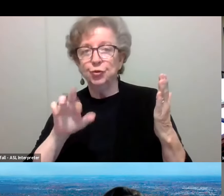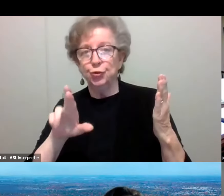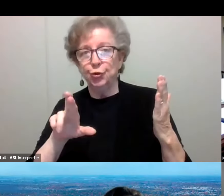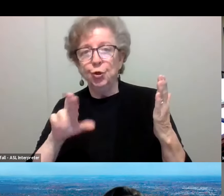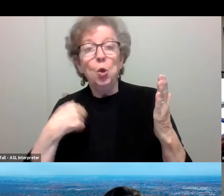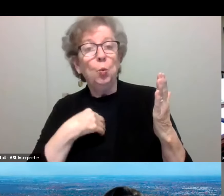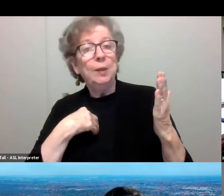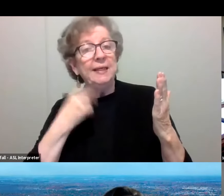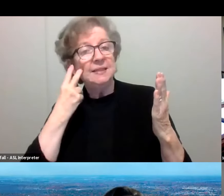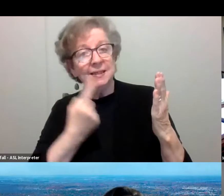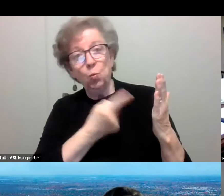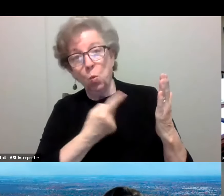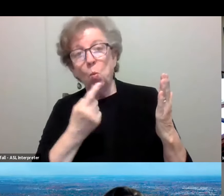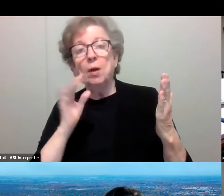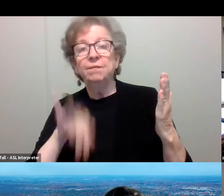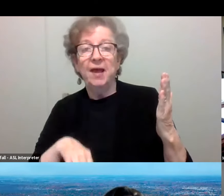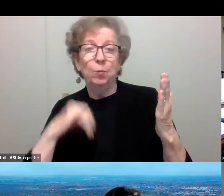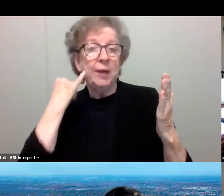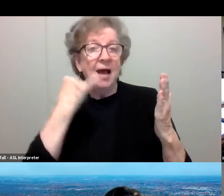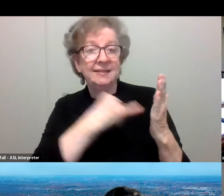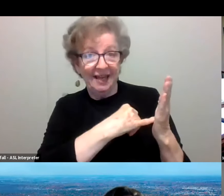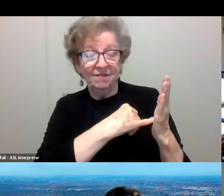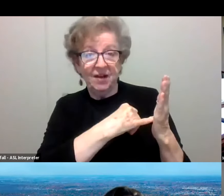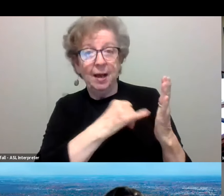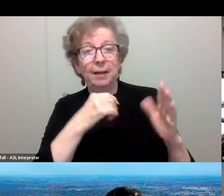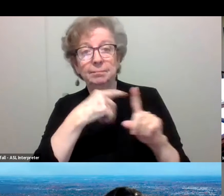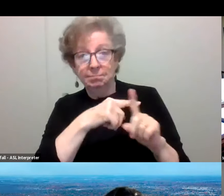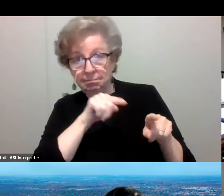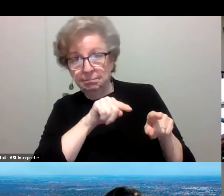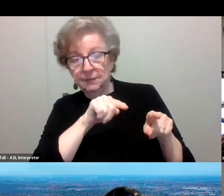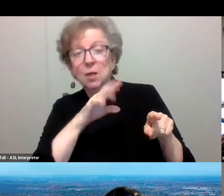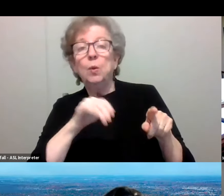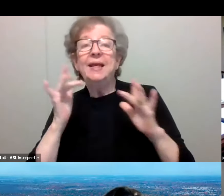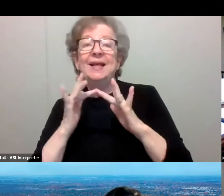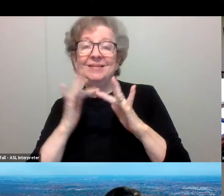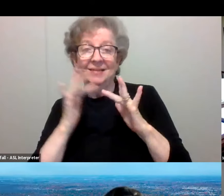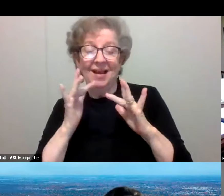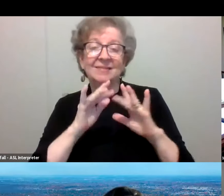with their classes and classmates and instructors. They often come out